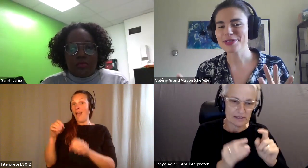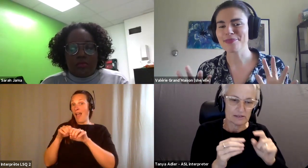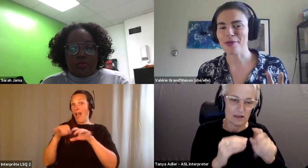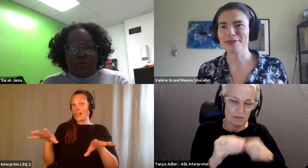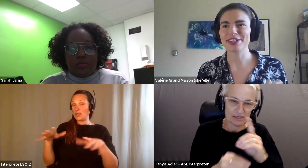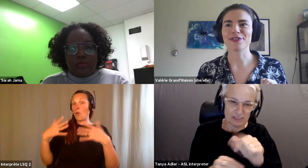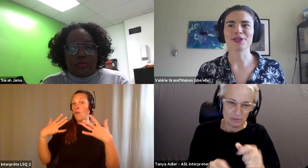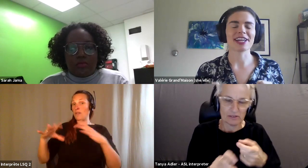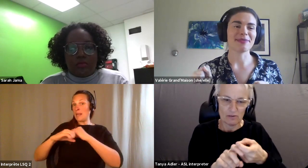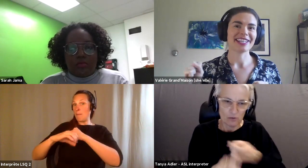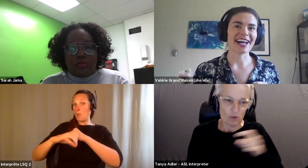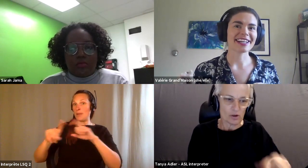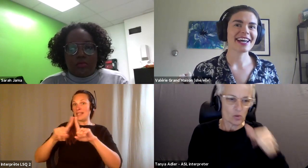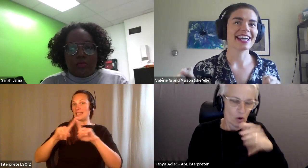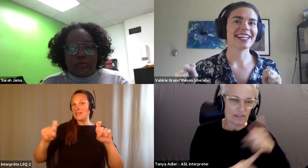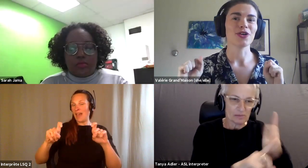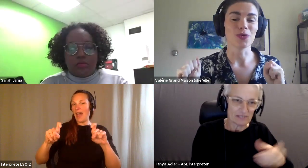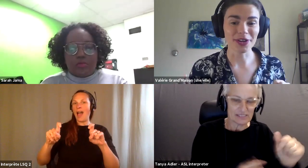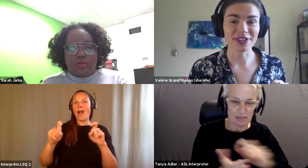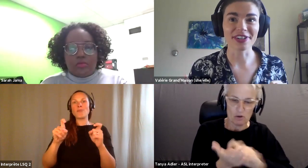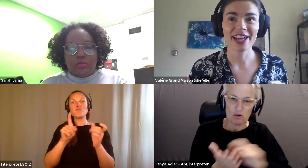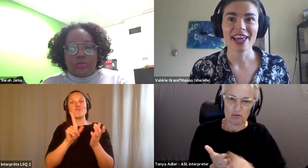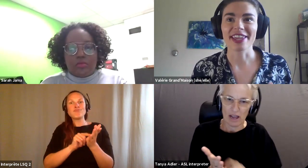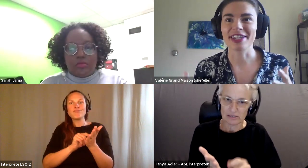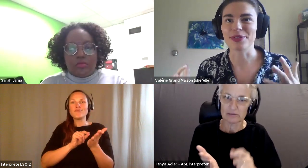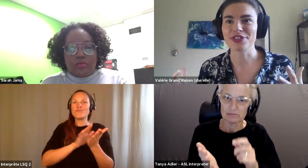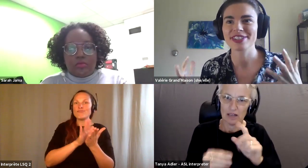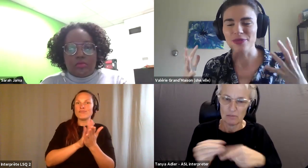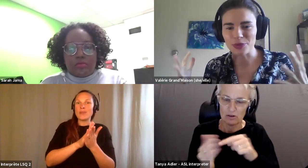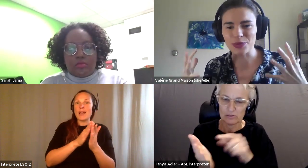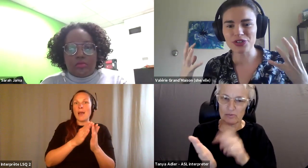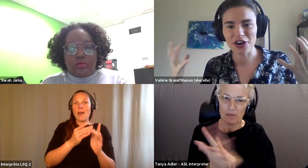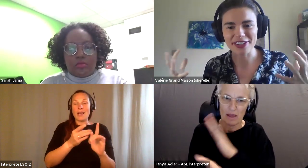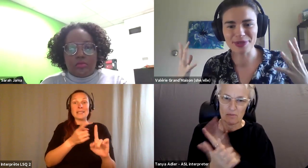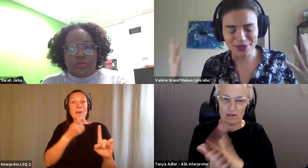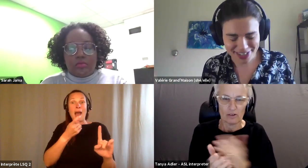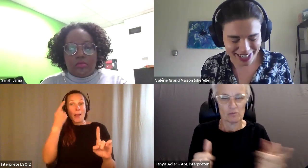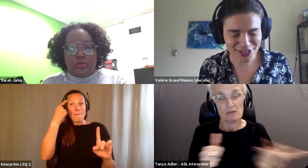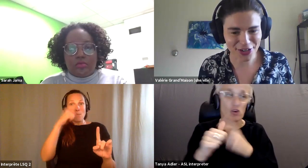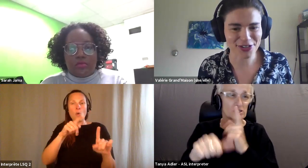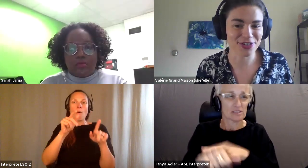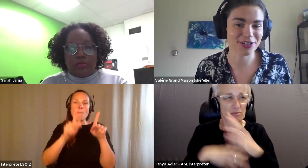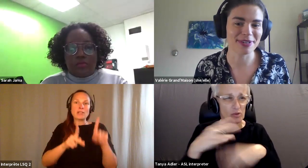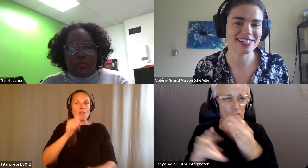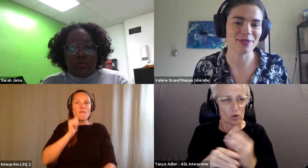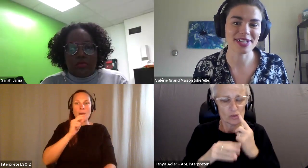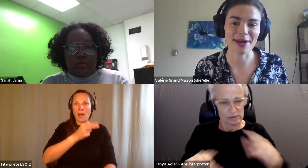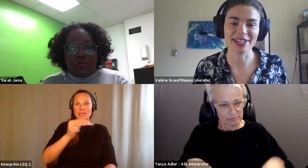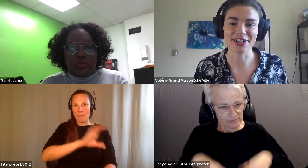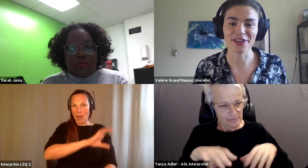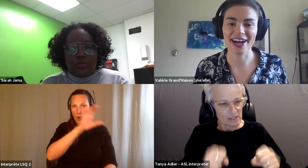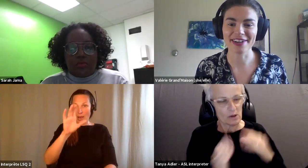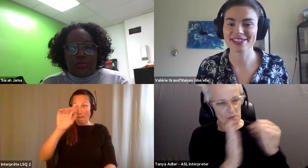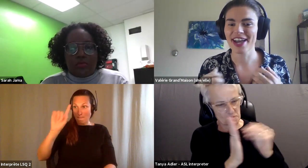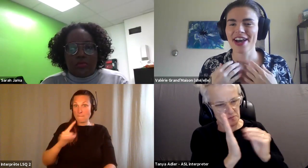Valérie Grand’Maison (she/elle): That was probably the first time in Canada and in the world that they were retired, we were taking charge of documenting what was happening in our lives.